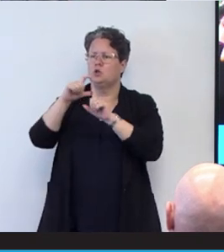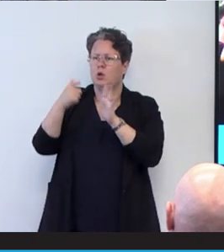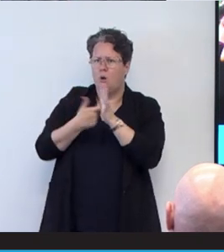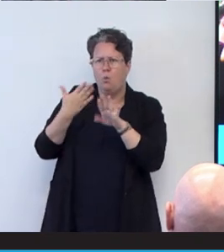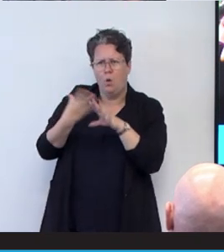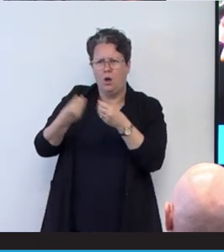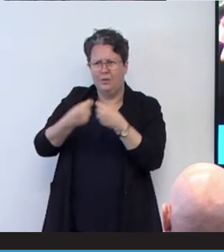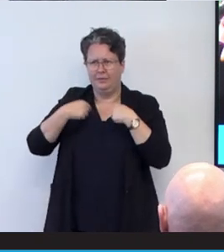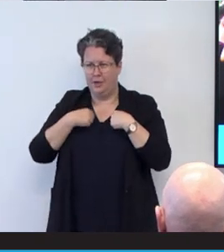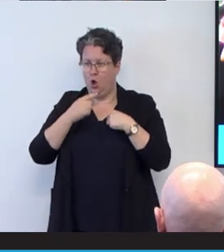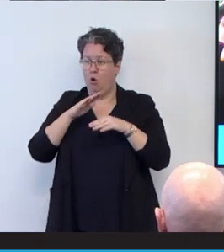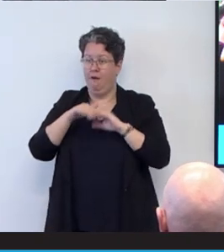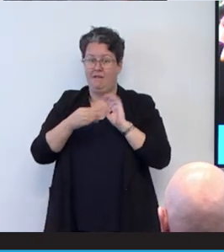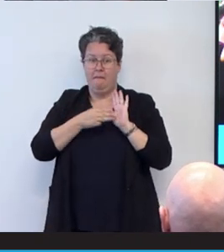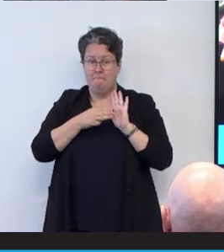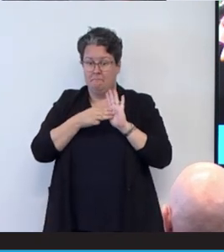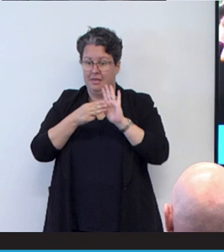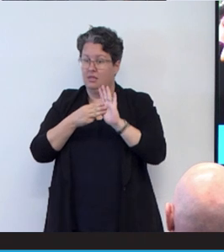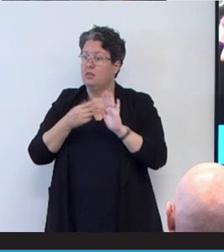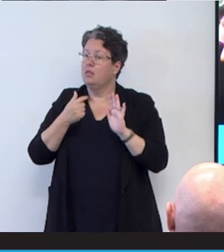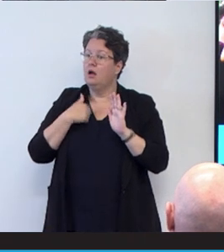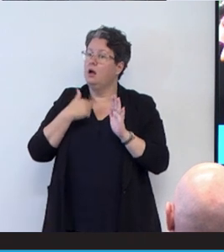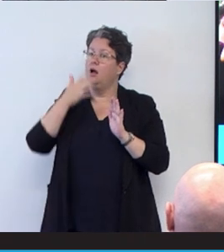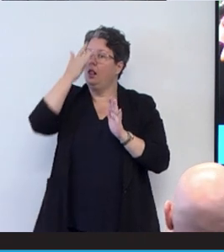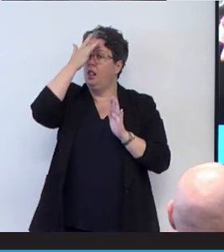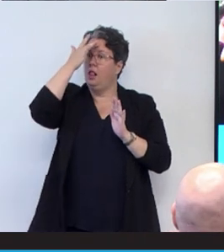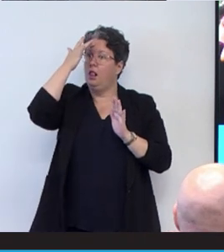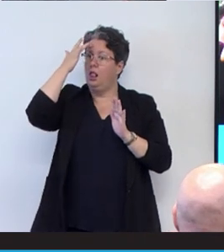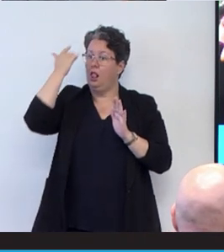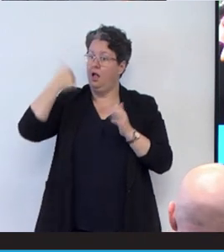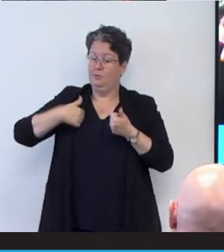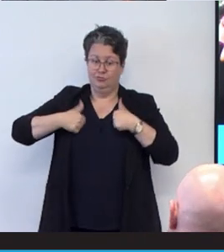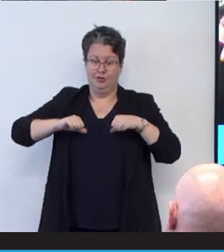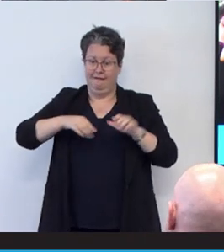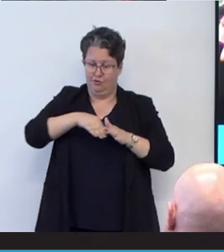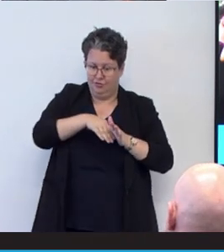the months I didn't even realize that I was recovering from the Depression,